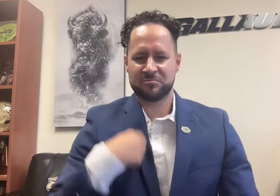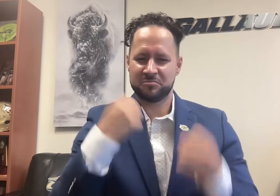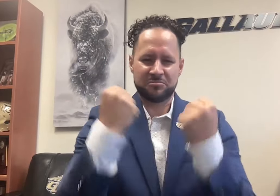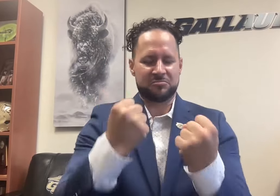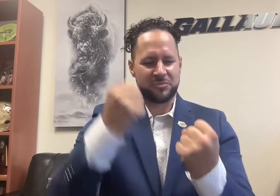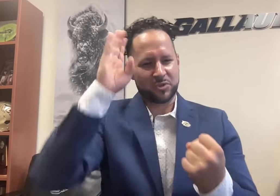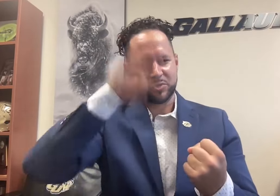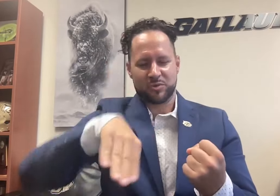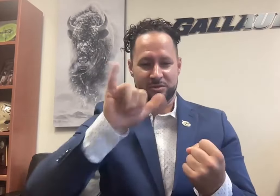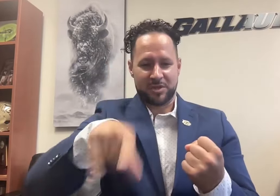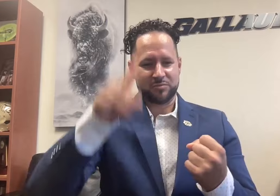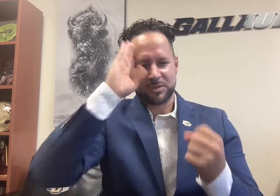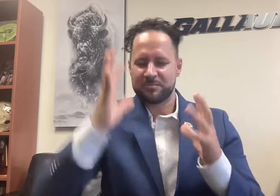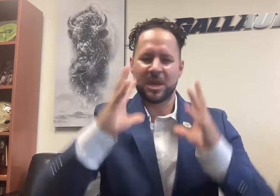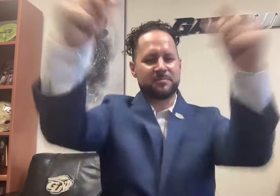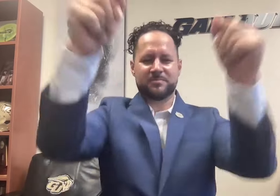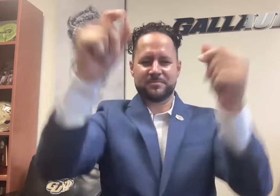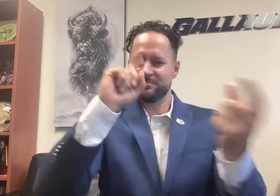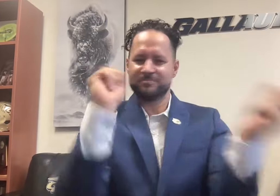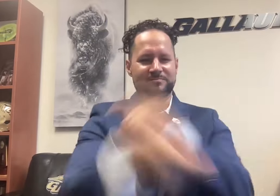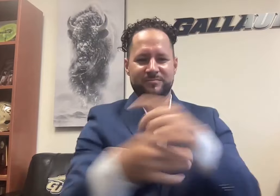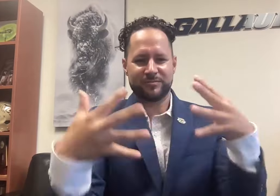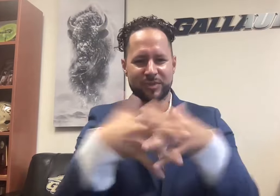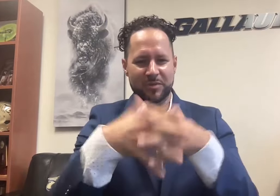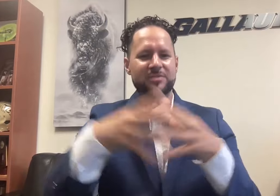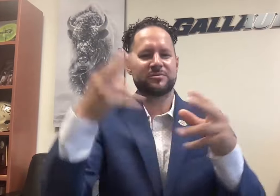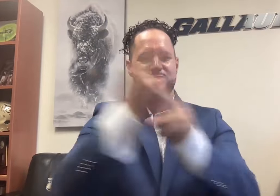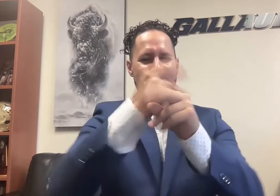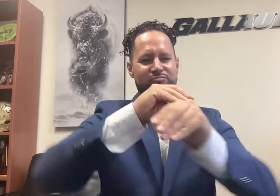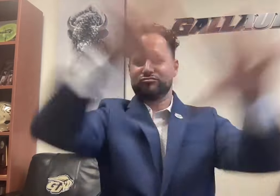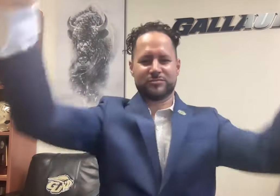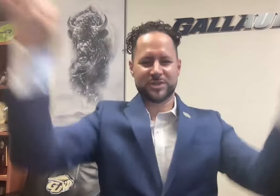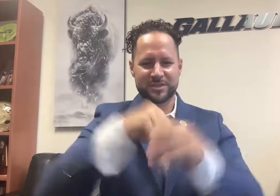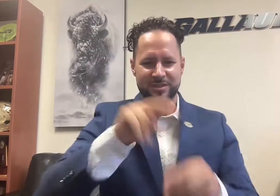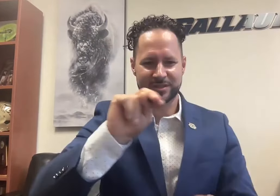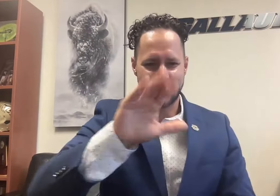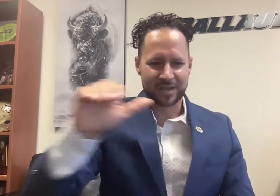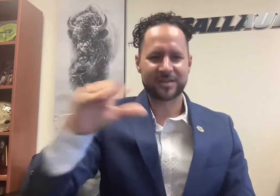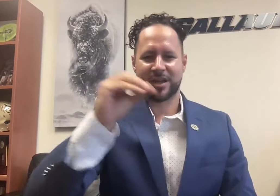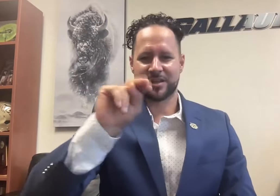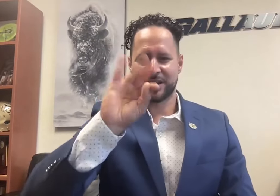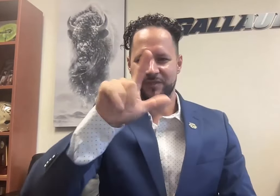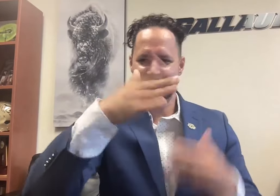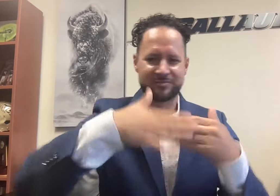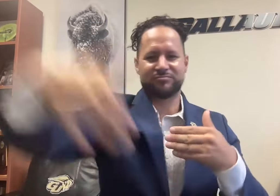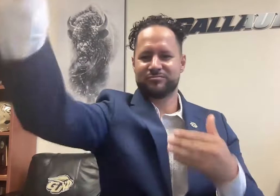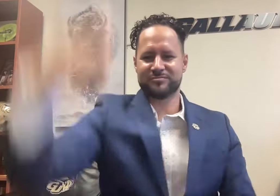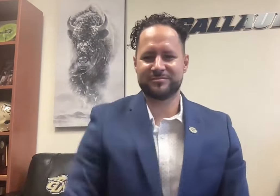I firmly believe that this will change the game of football as we know it. I predict that the NCAA and the NFL will adopt it within a few years.